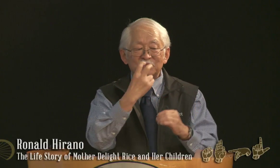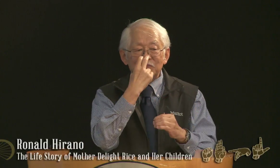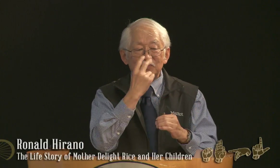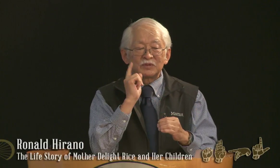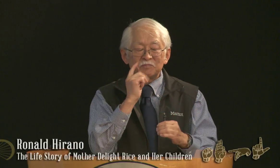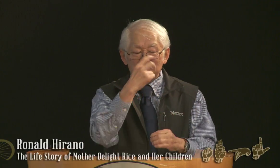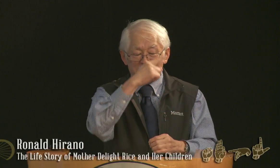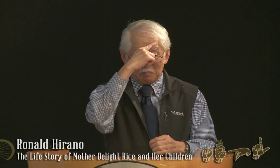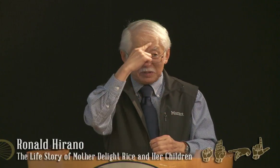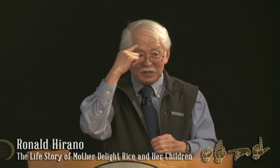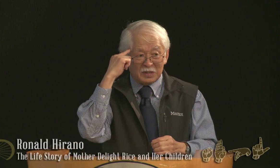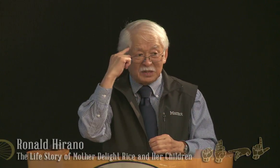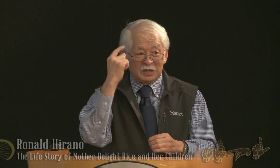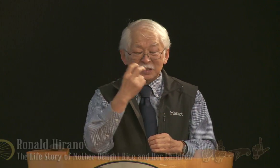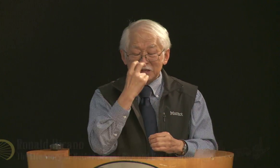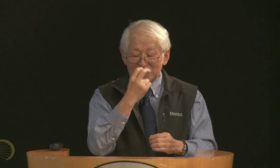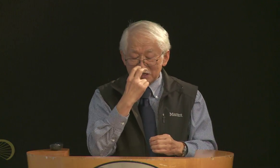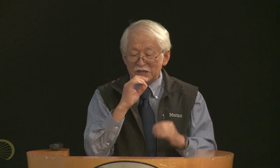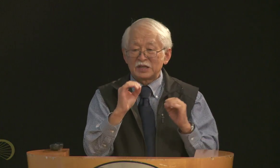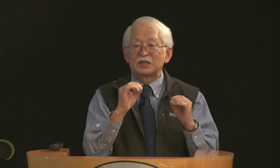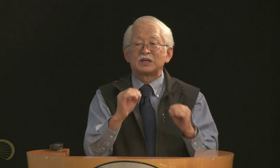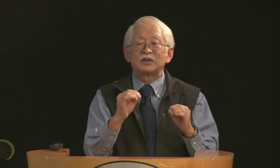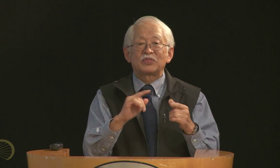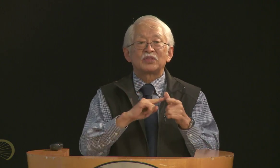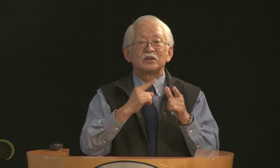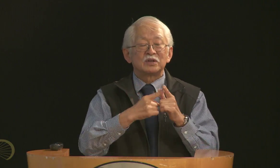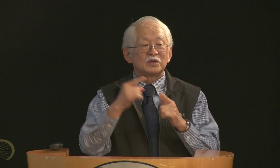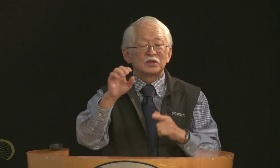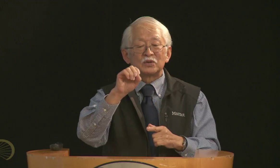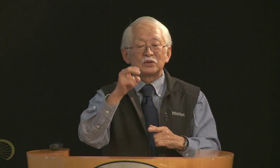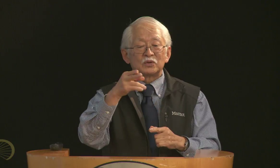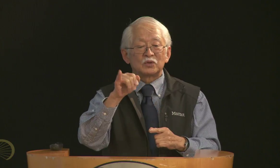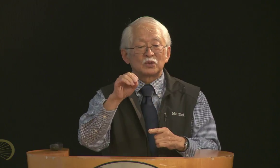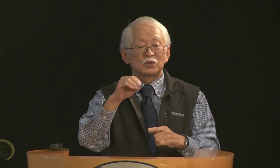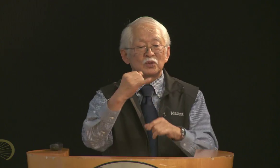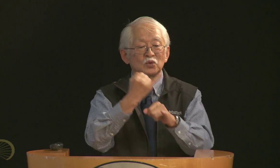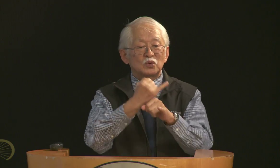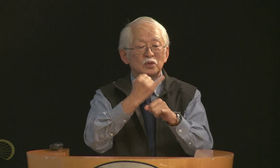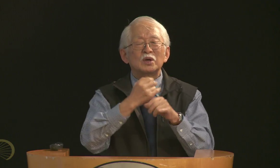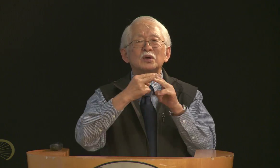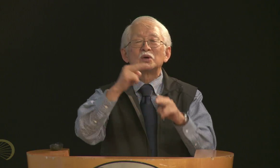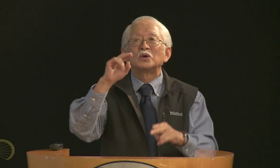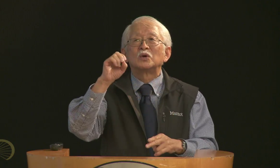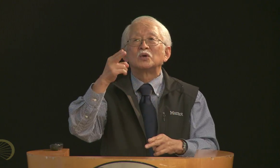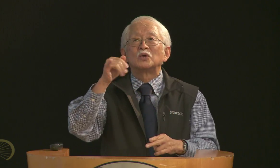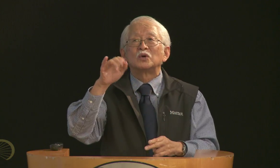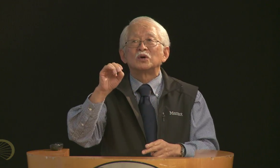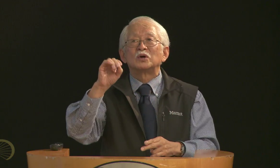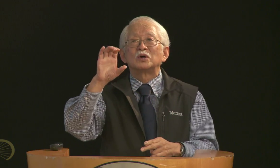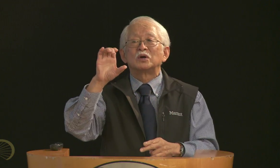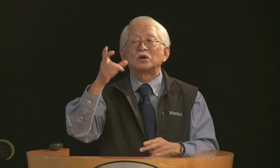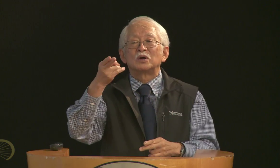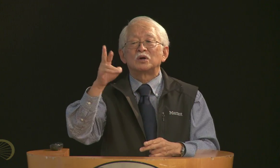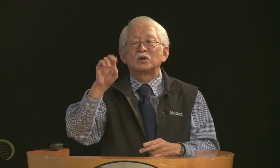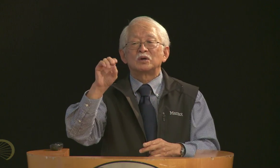worked there teaching the deaf blind students, then went on to the Ohio School for the Deaf,